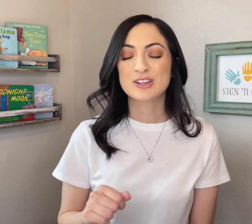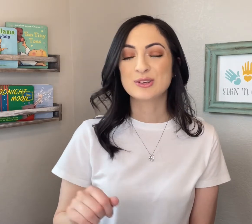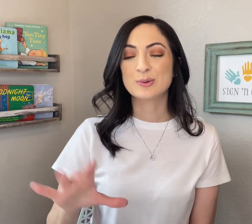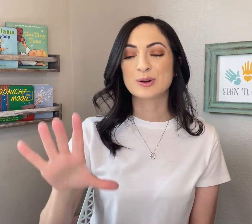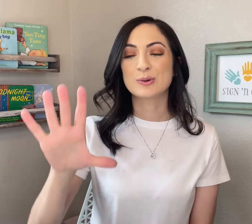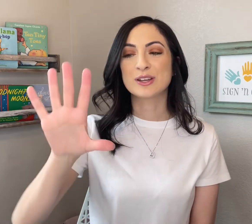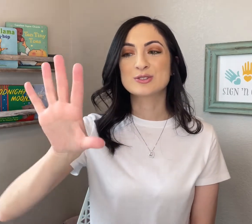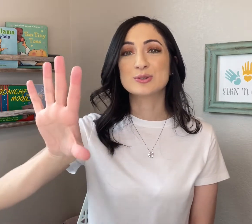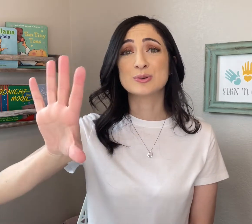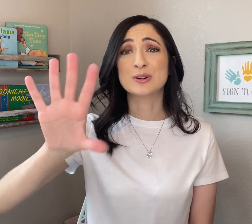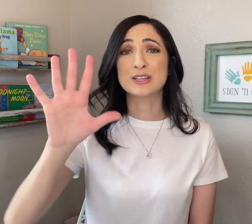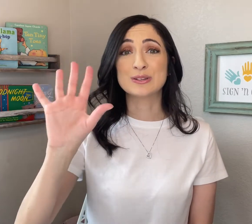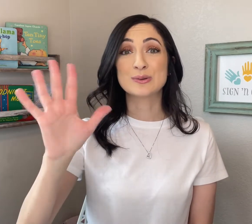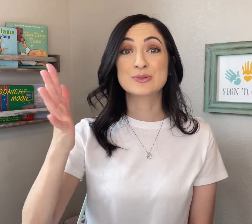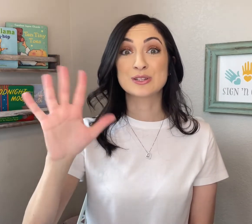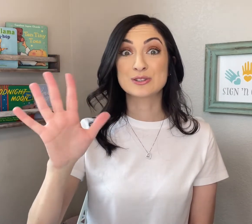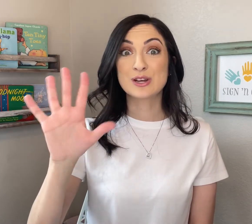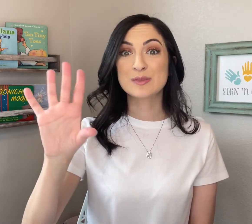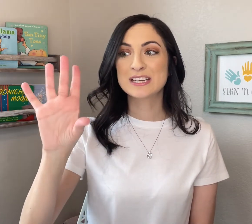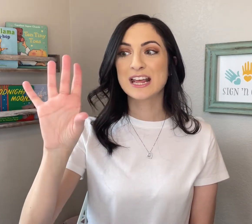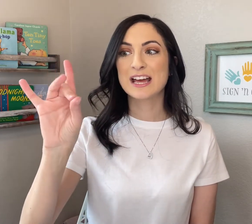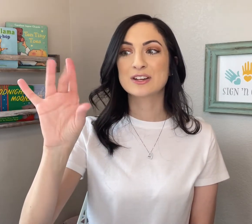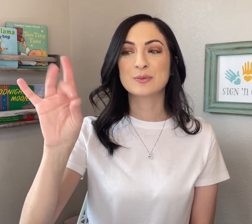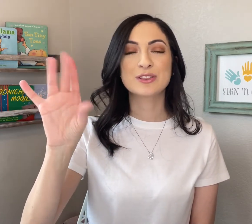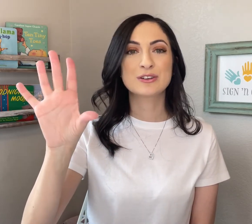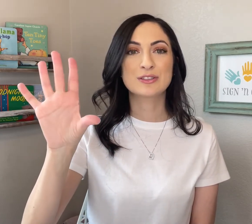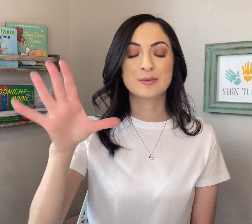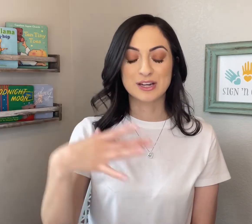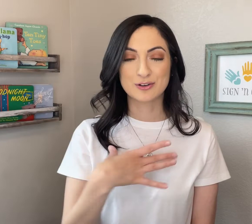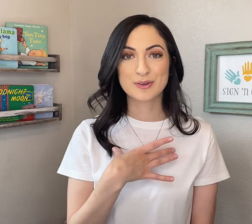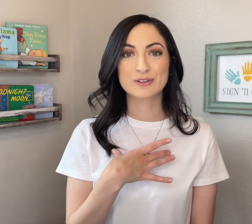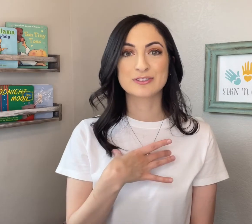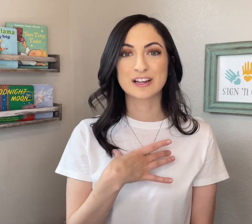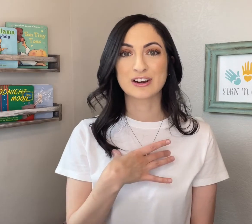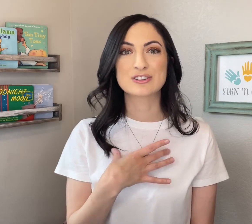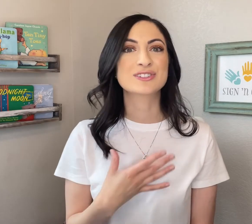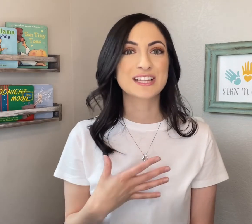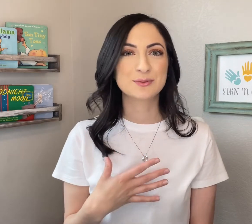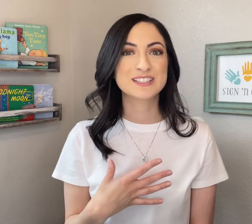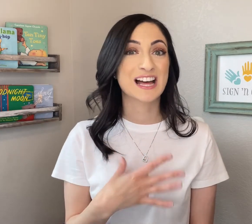you are going to use your dominant hand with your thumb and your middle finger just like we signed